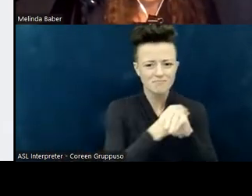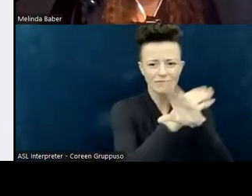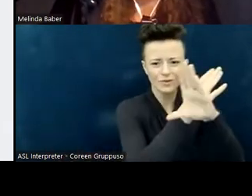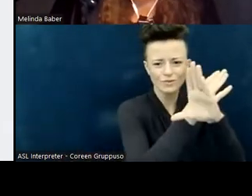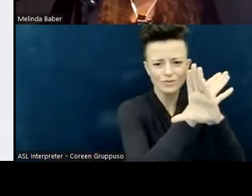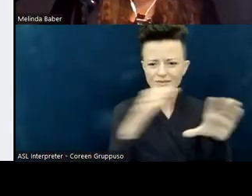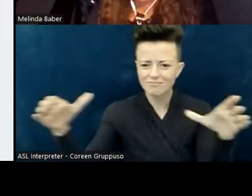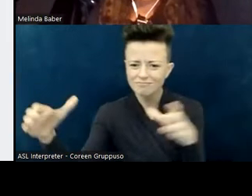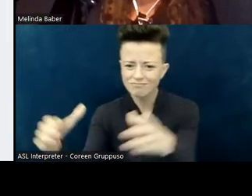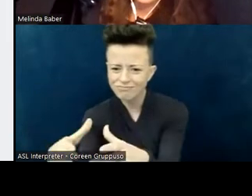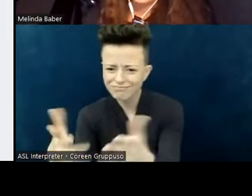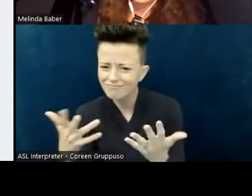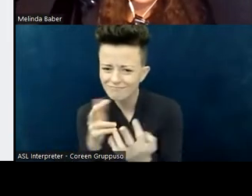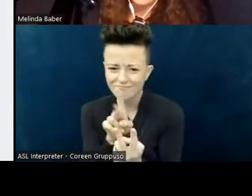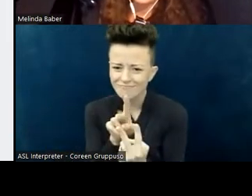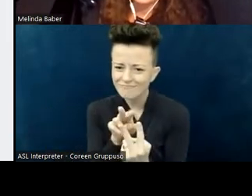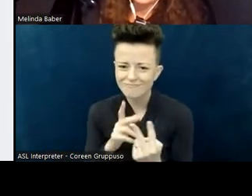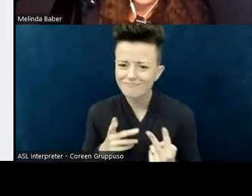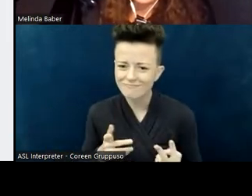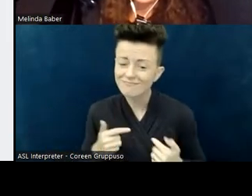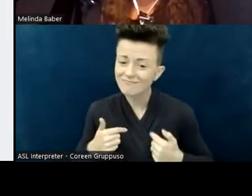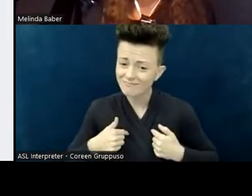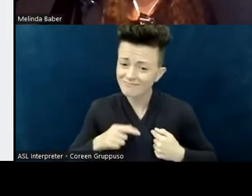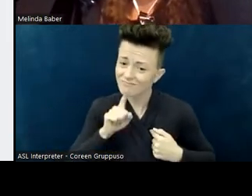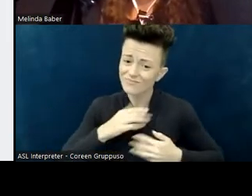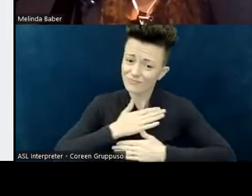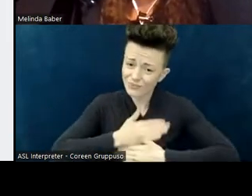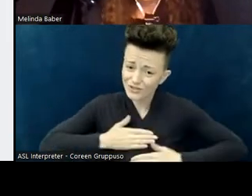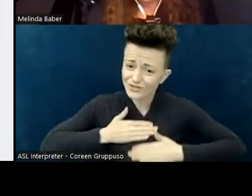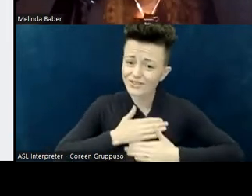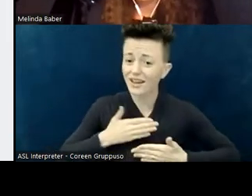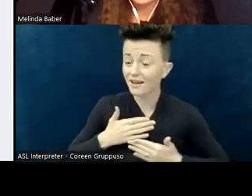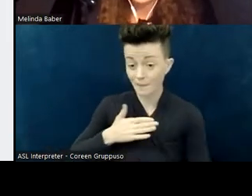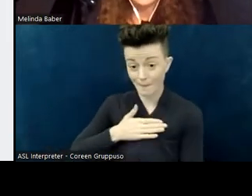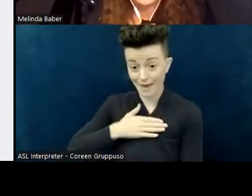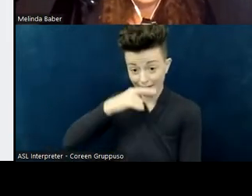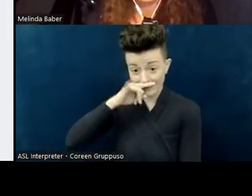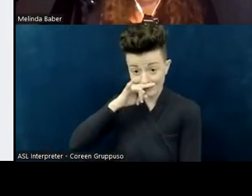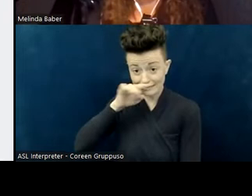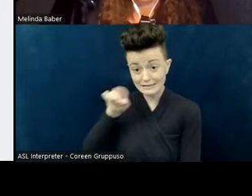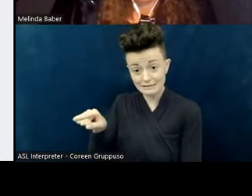I have learned to appreciate the ways that they worship, not just the ways that I worship.